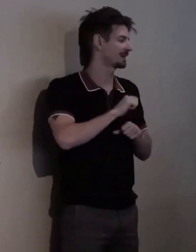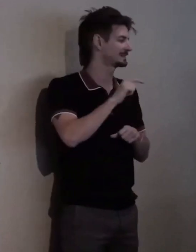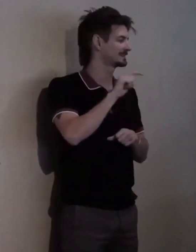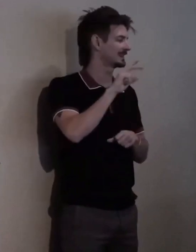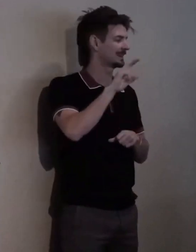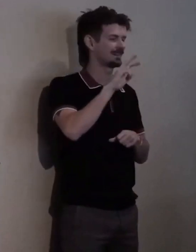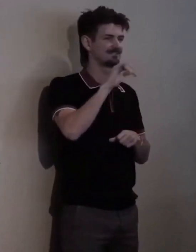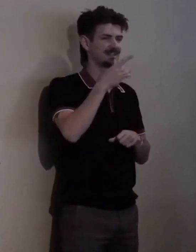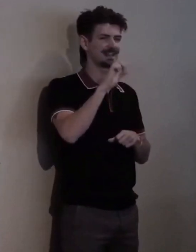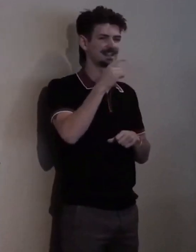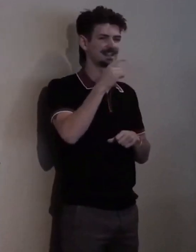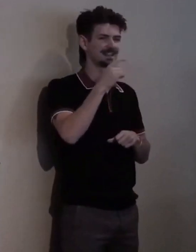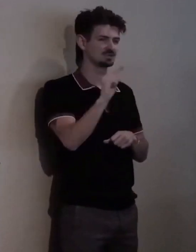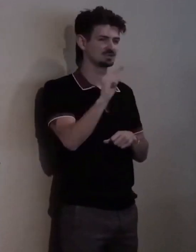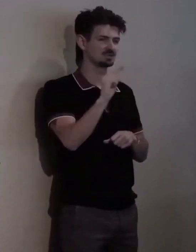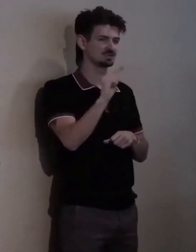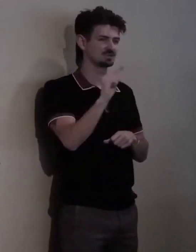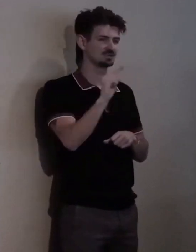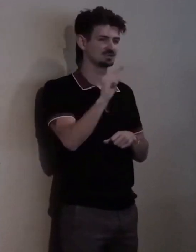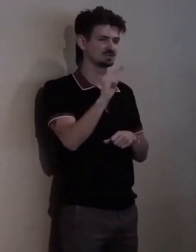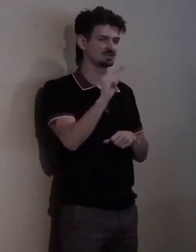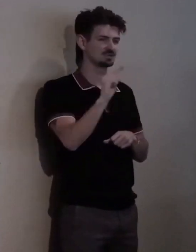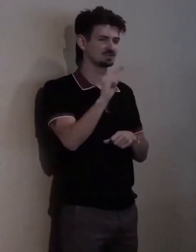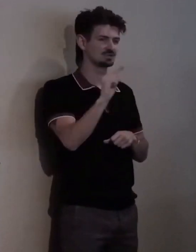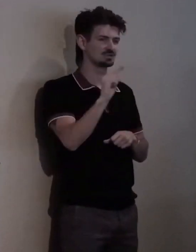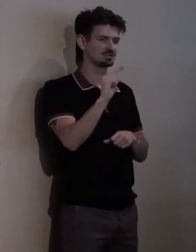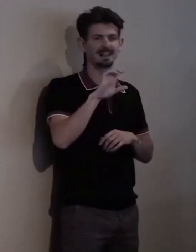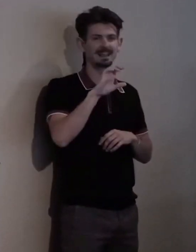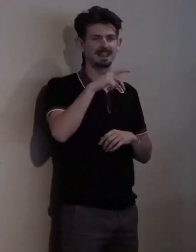Ellie Coulk... Ellie Caulkins Opera House,